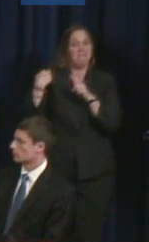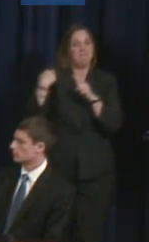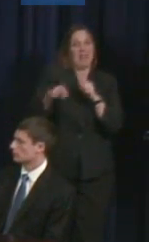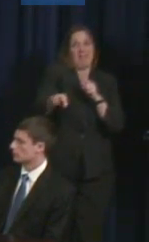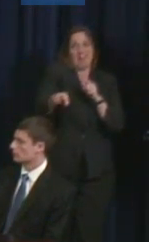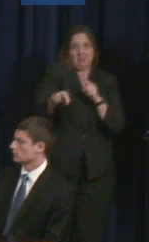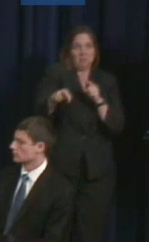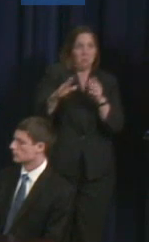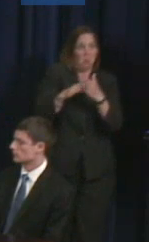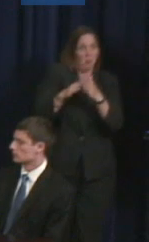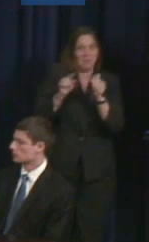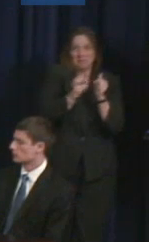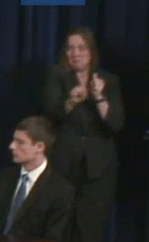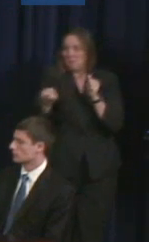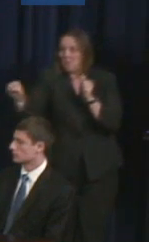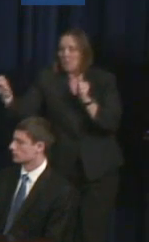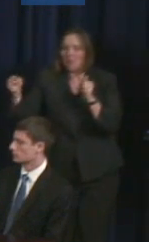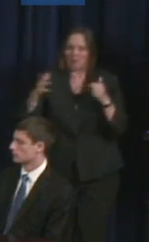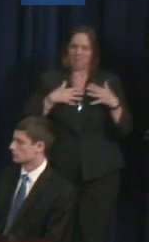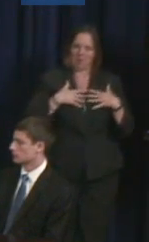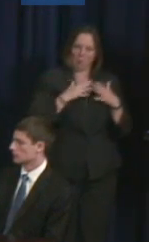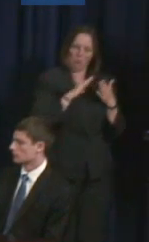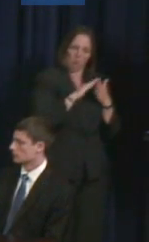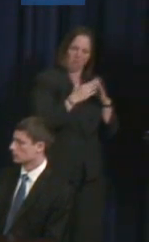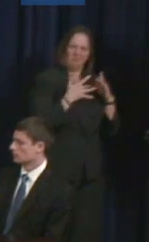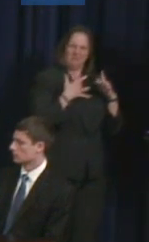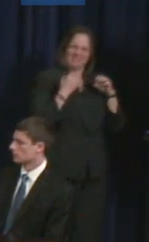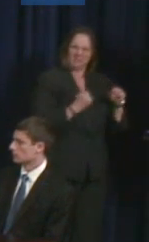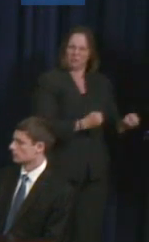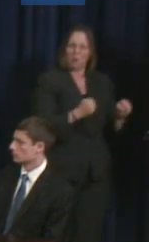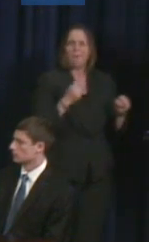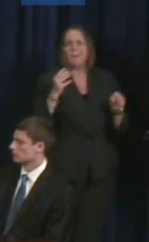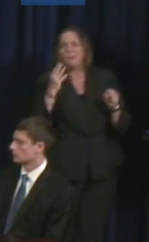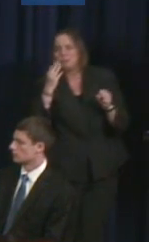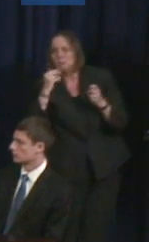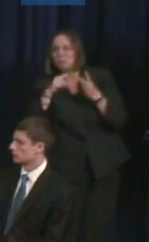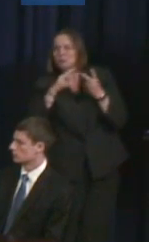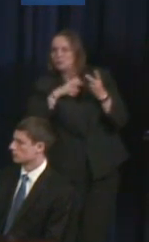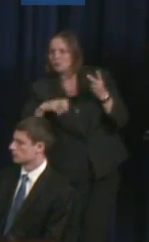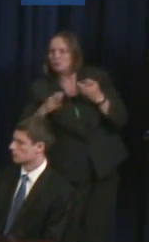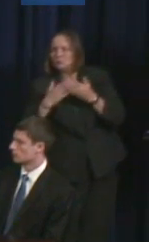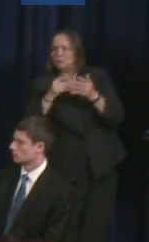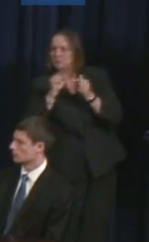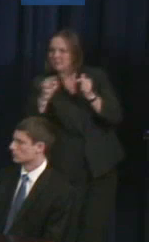happening in the Jewish community or the Christian community and other faith communities, and what they're doing in disability advocacy.